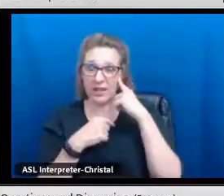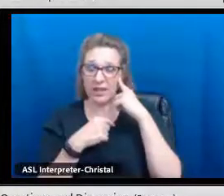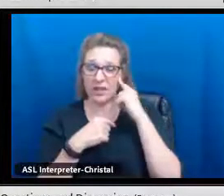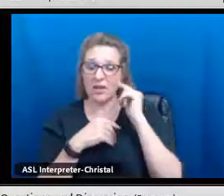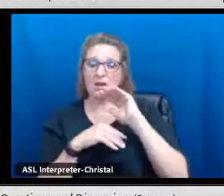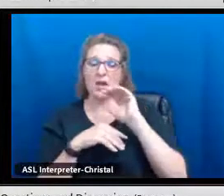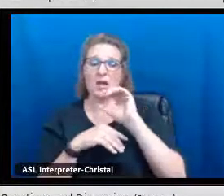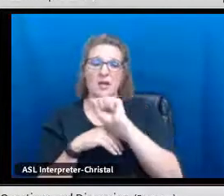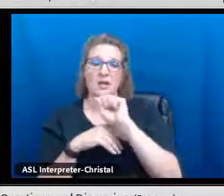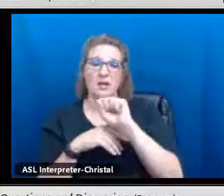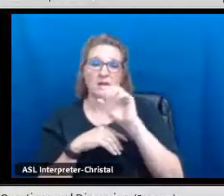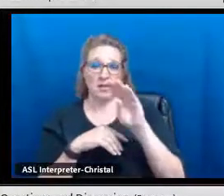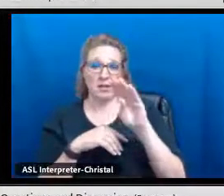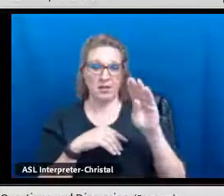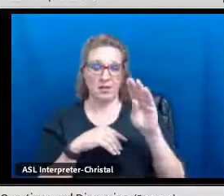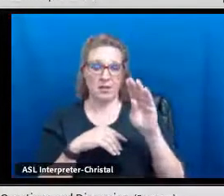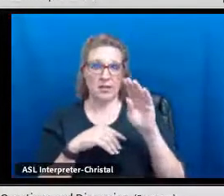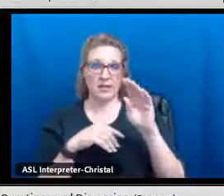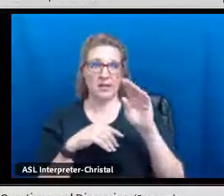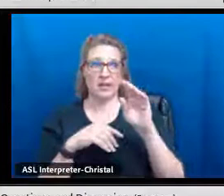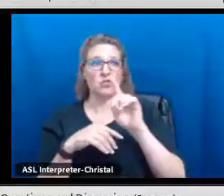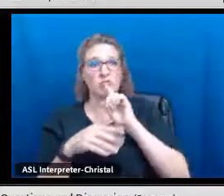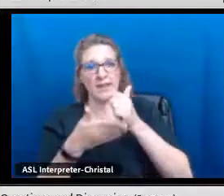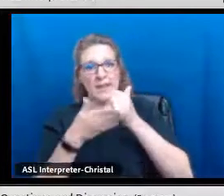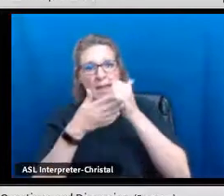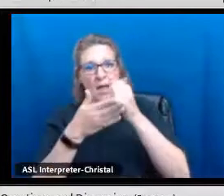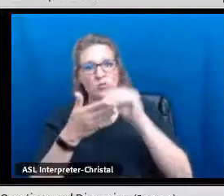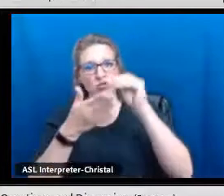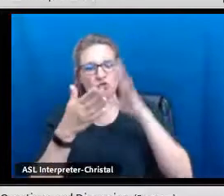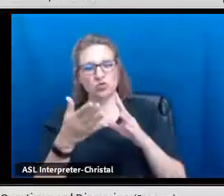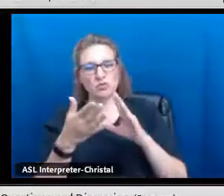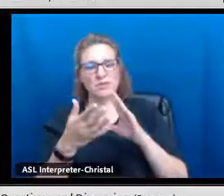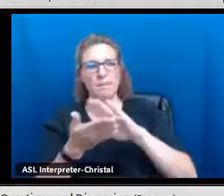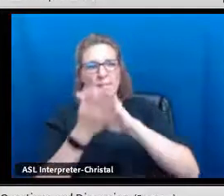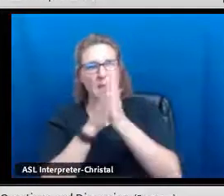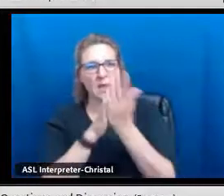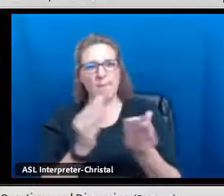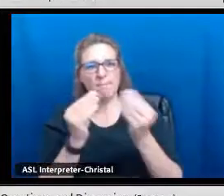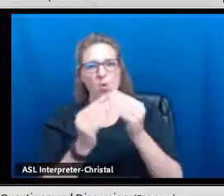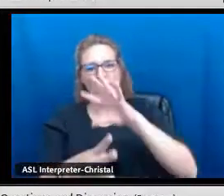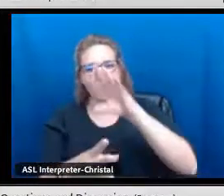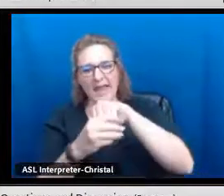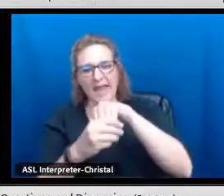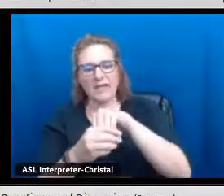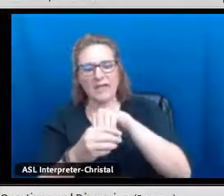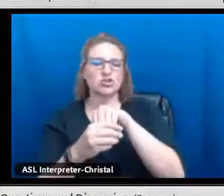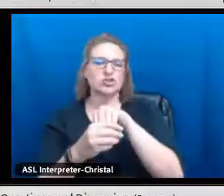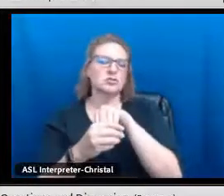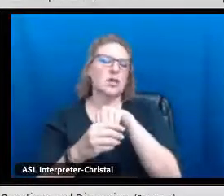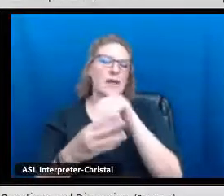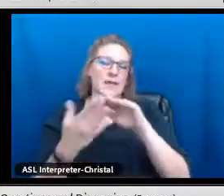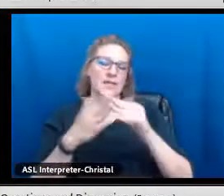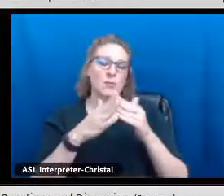If I can add to that real quickly, I think all of these seals of biliteracy really help